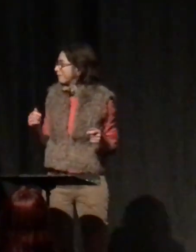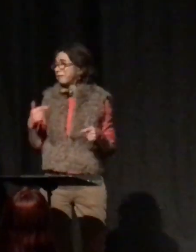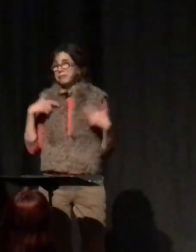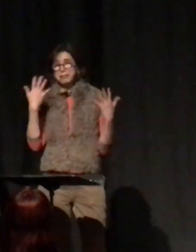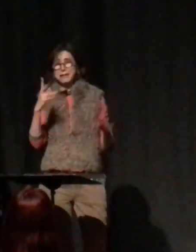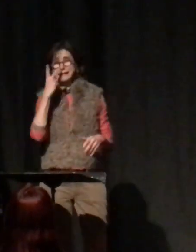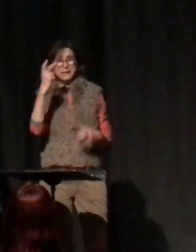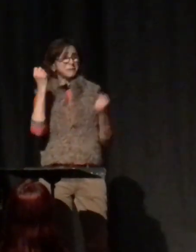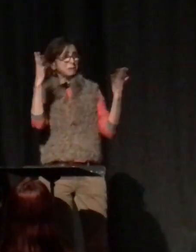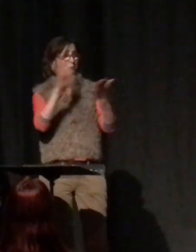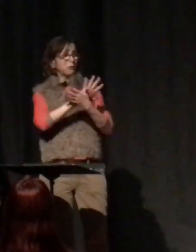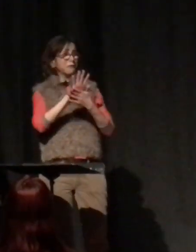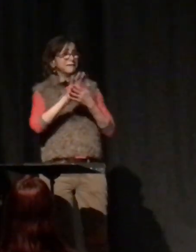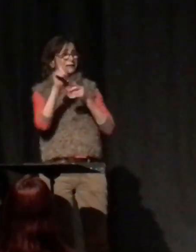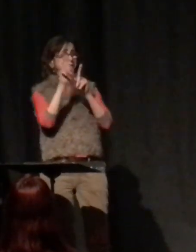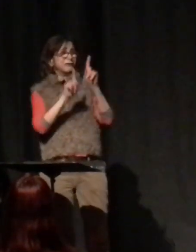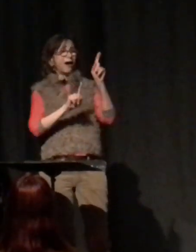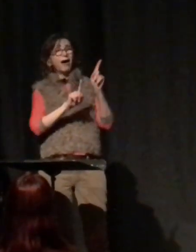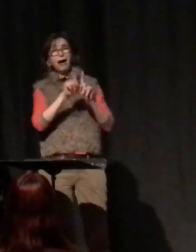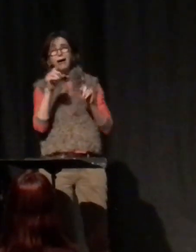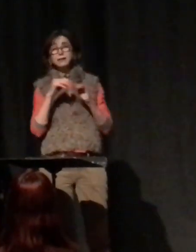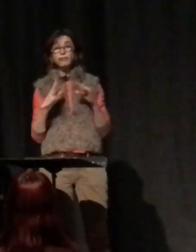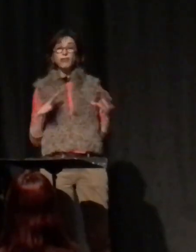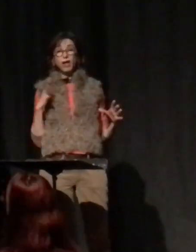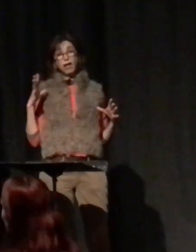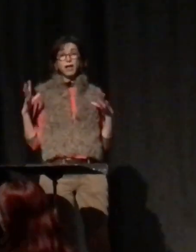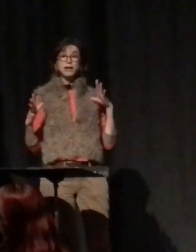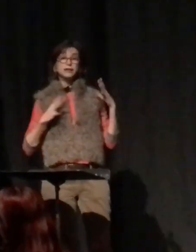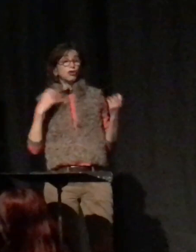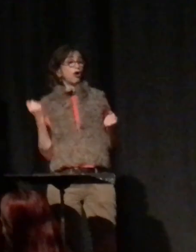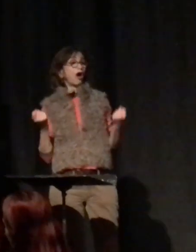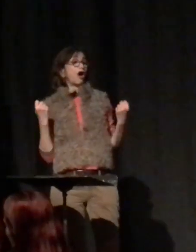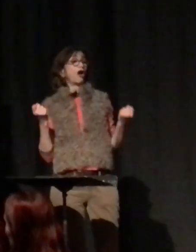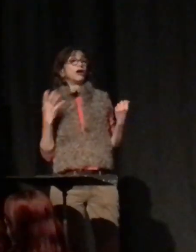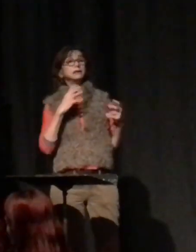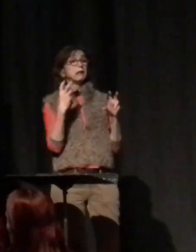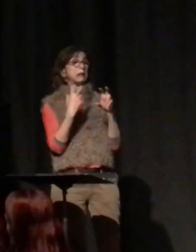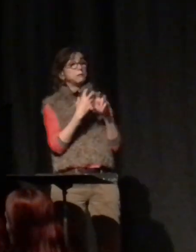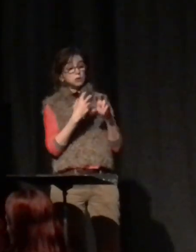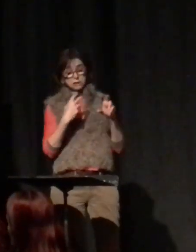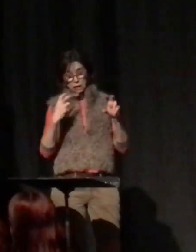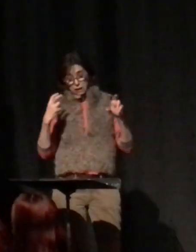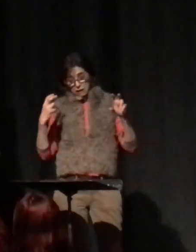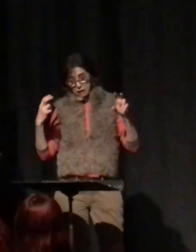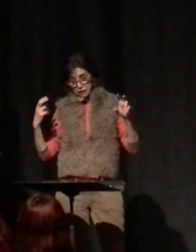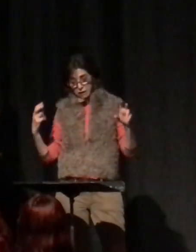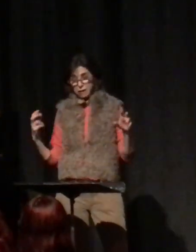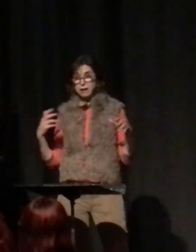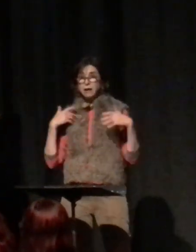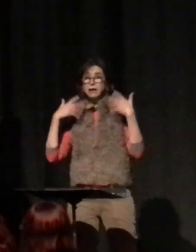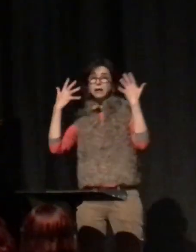I've seen all the movie stars in their fancy cars and their limousines